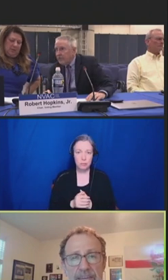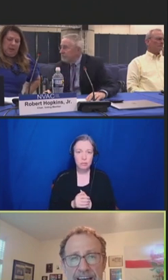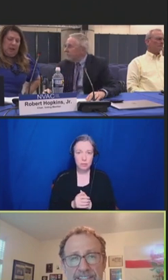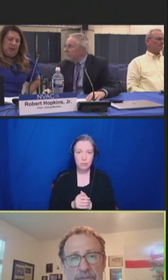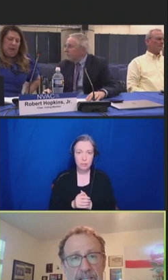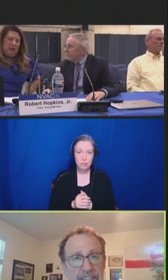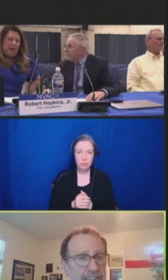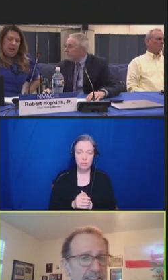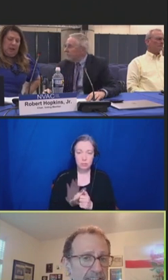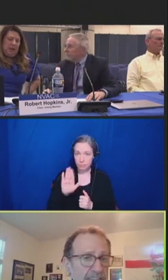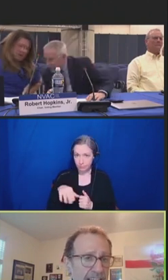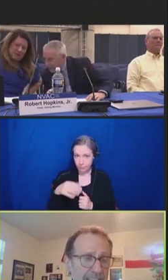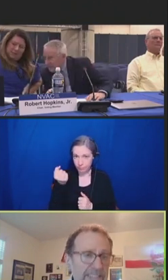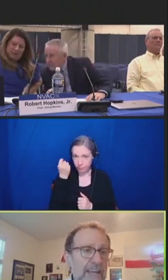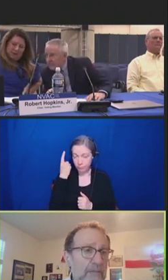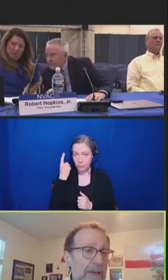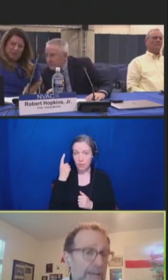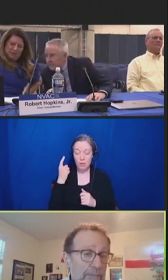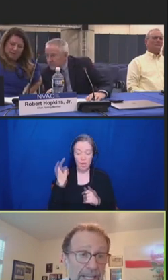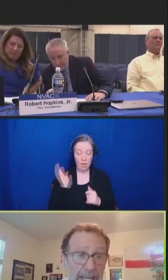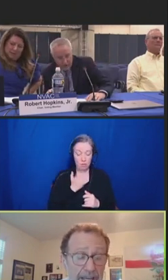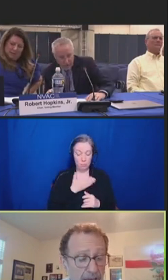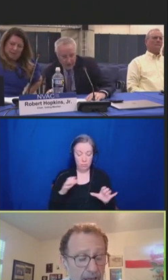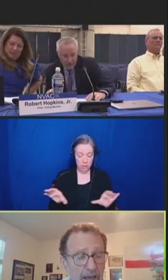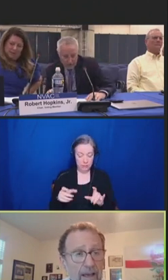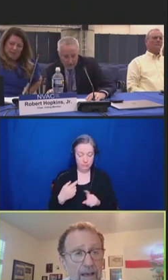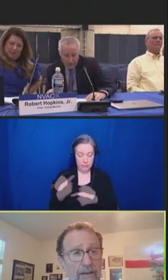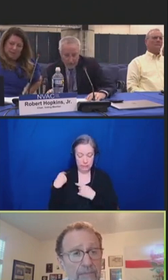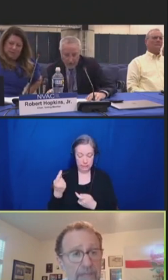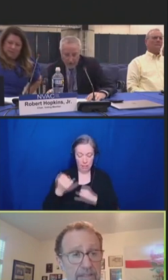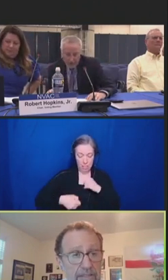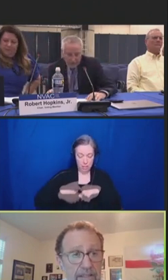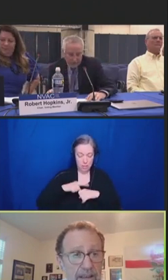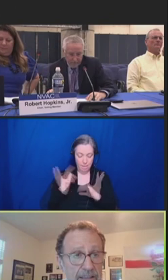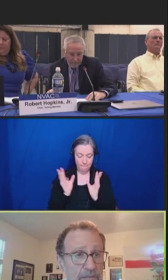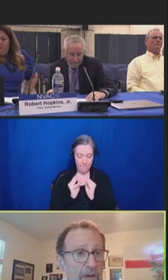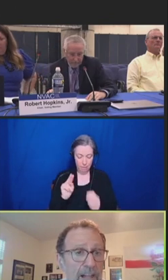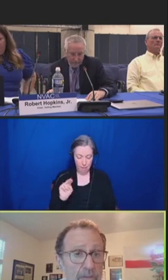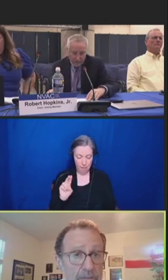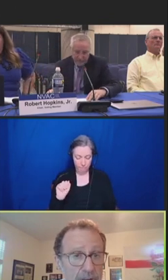The activity since the last NVAC meeting is as follows.